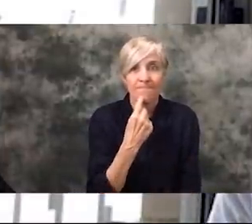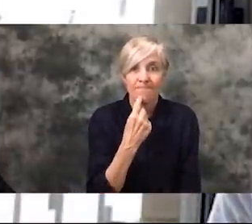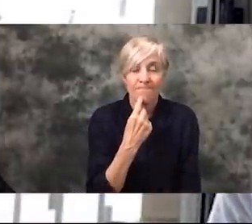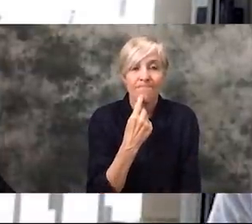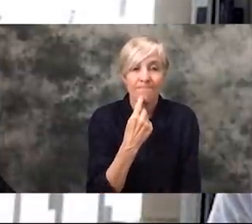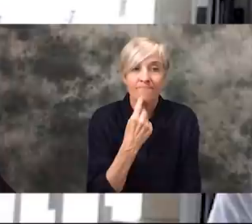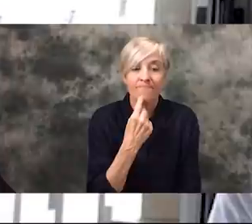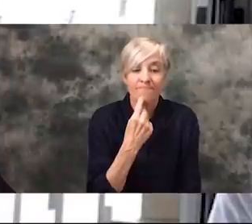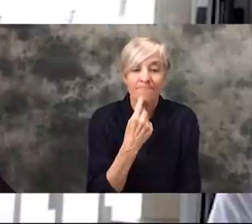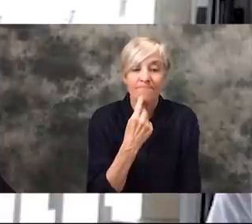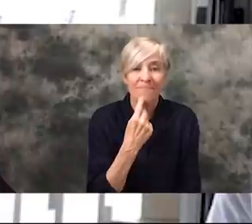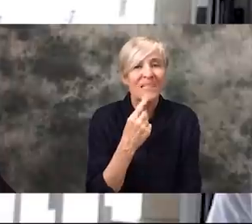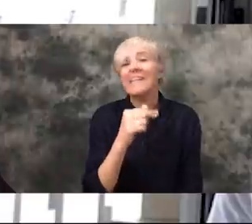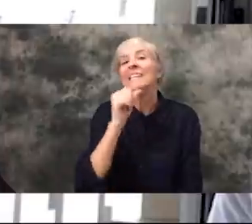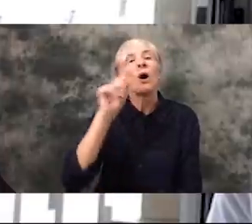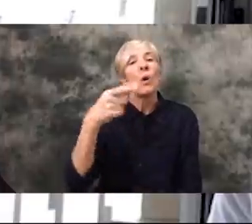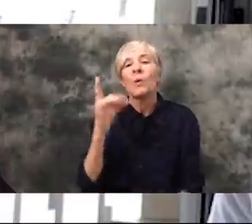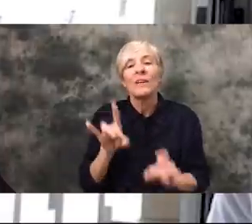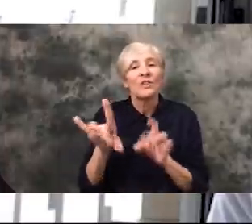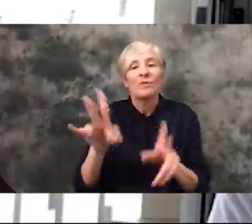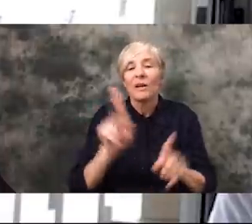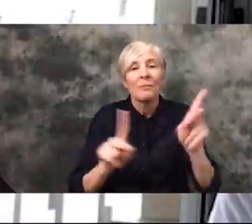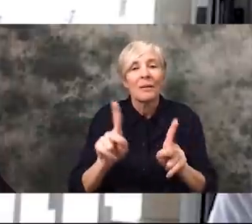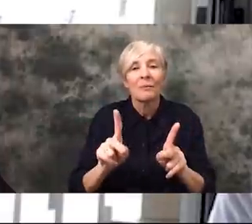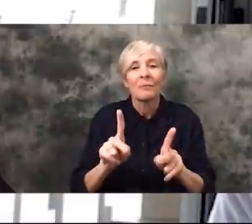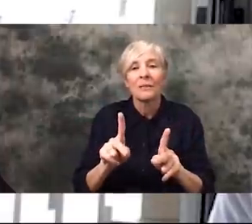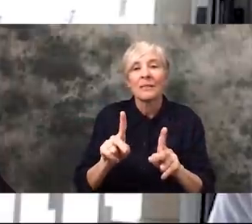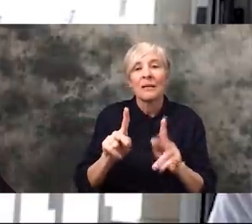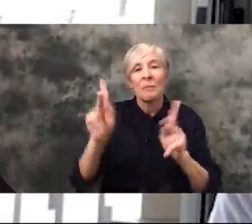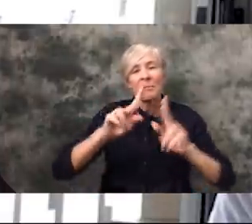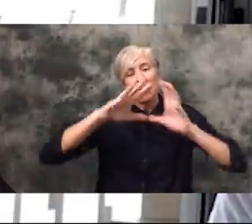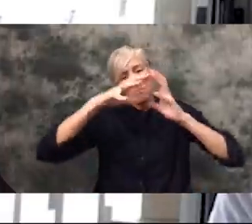how - I'm sure not just Australians - but the world has dealt with this. Like,